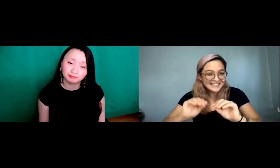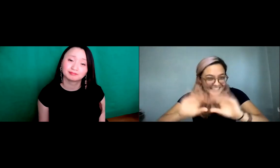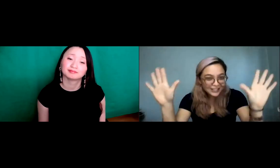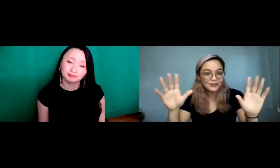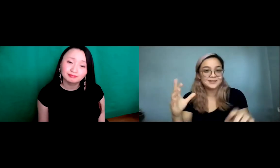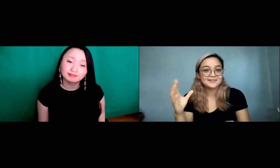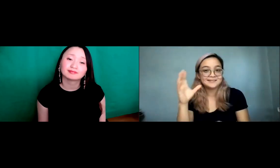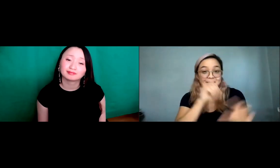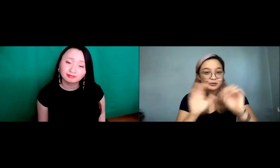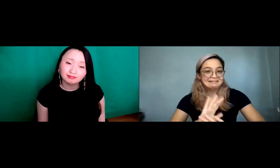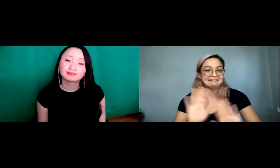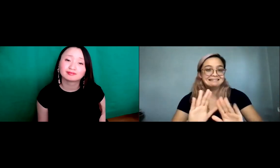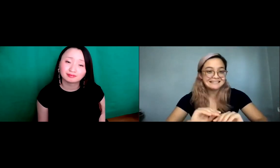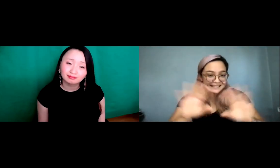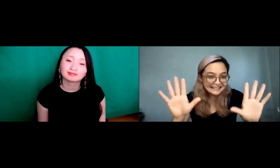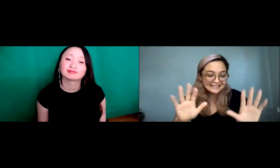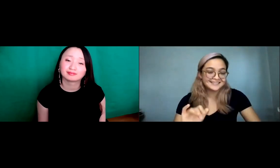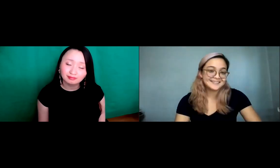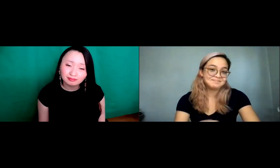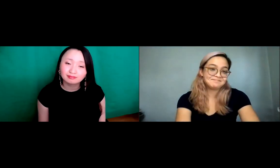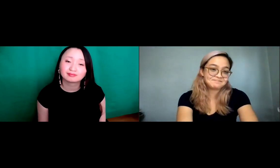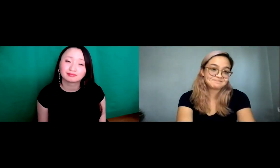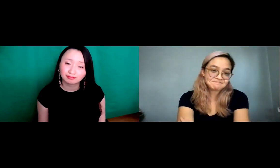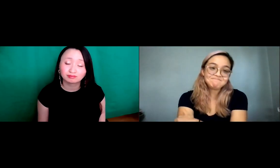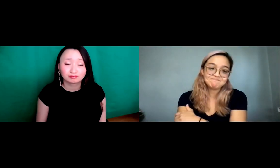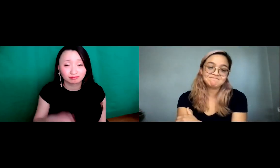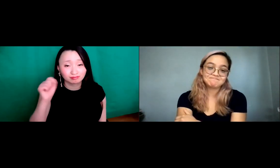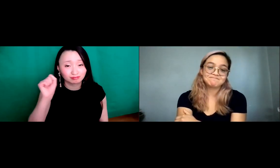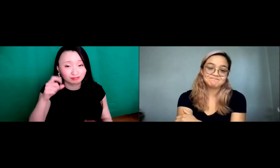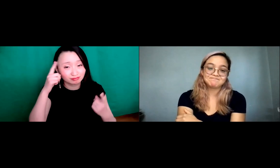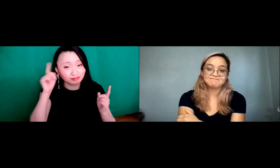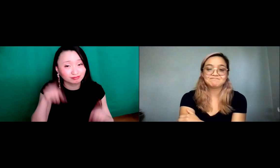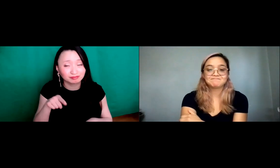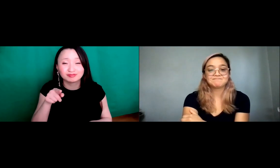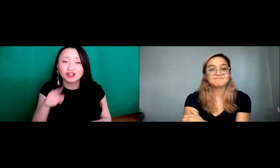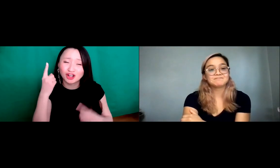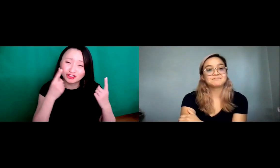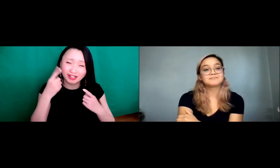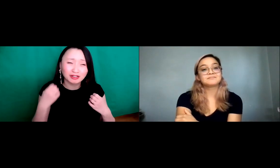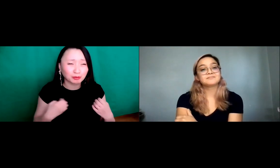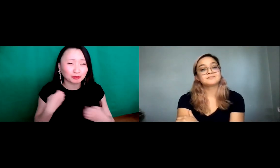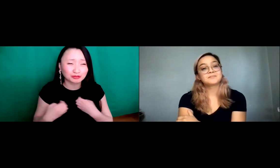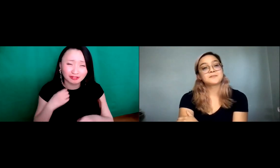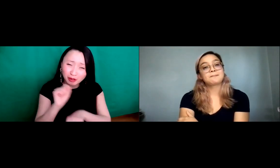part of the, the of Asian representation. I think that's a misconception.